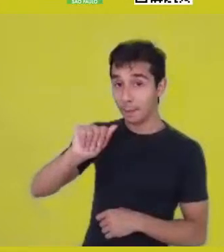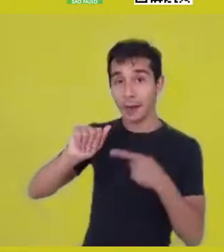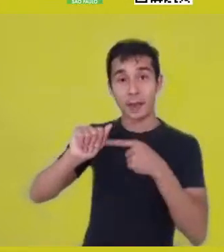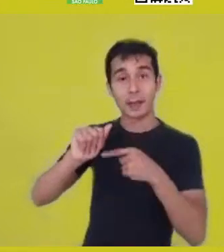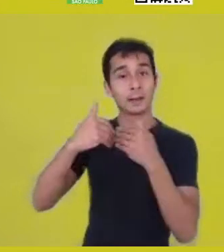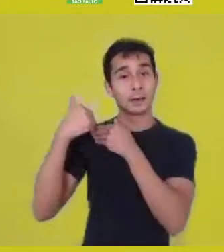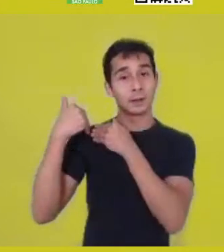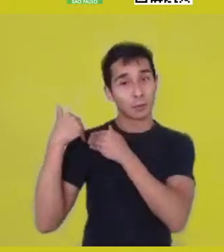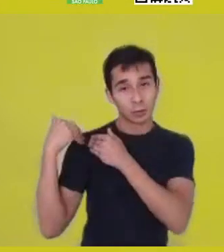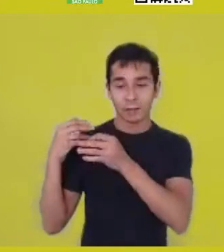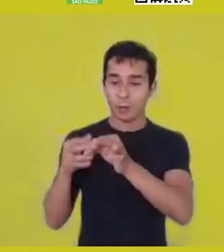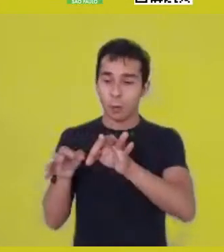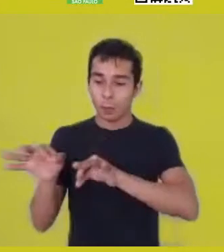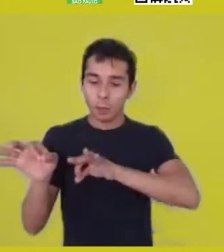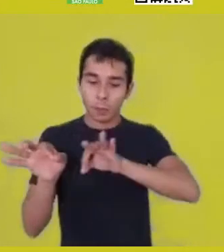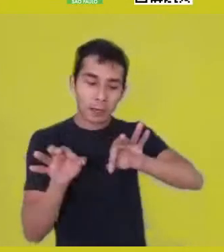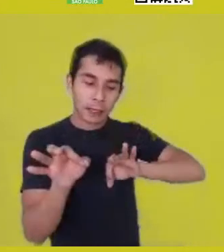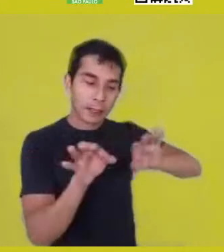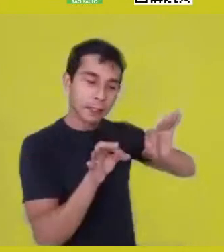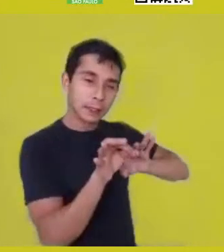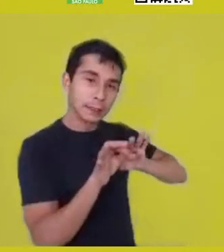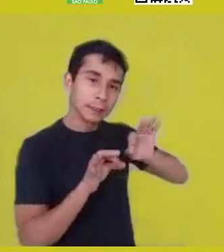and this organization